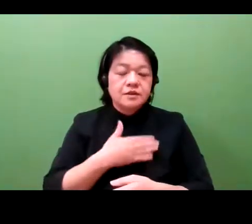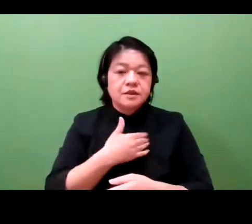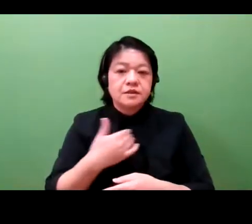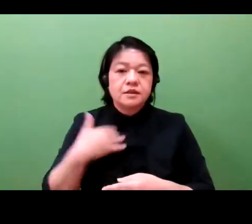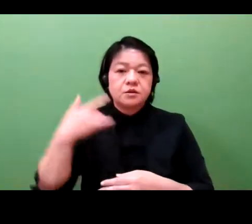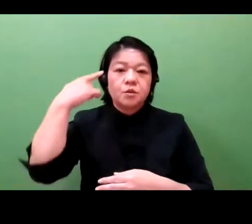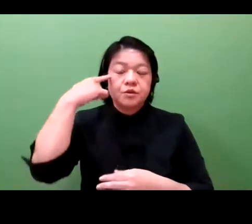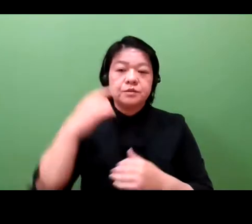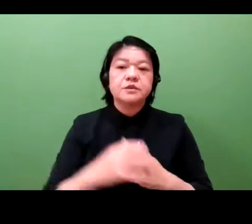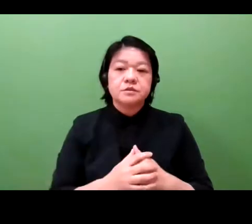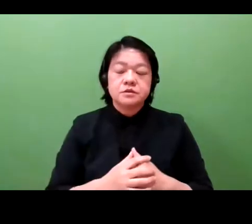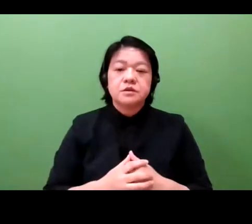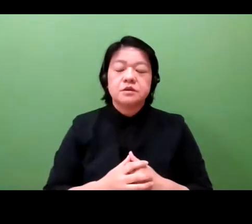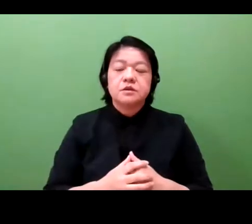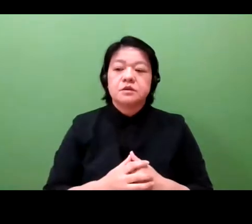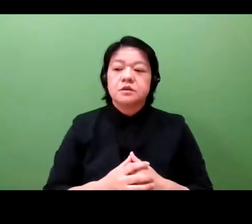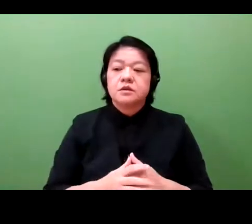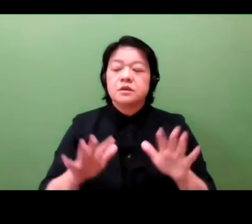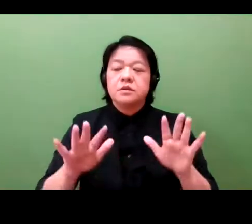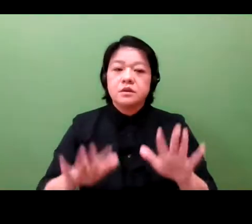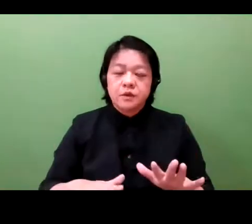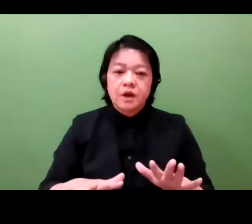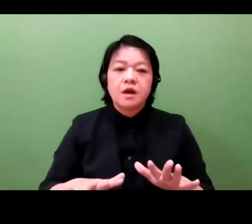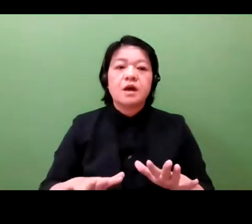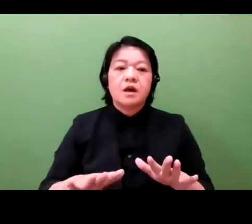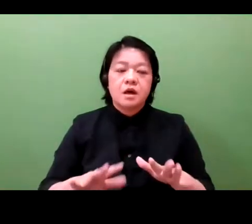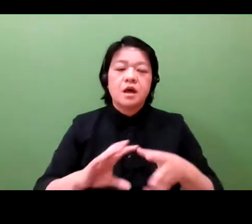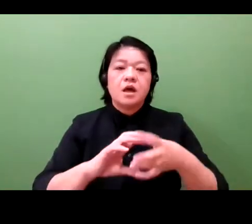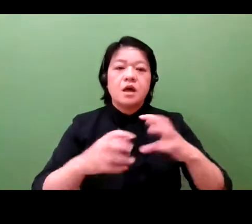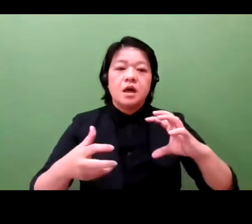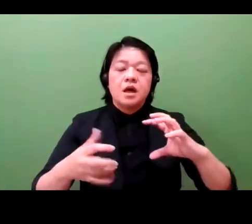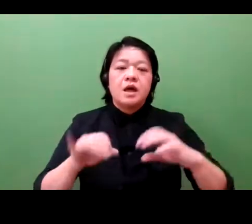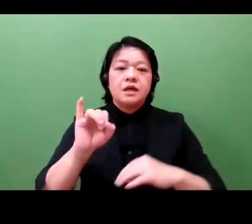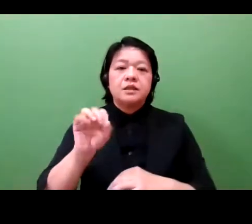and CEO of MedPeer Inc, for his keynote remarks.